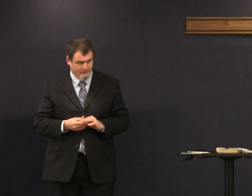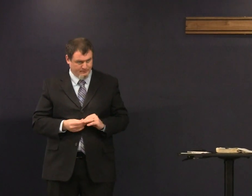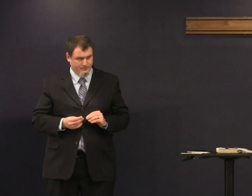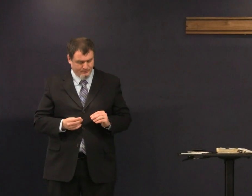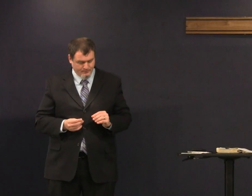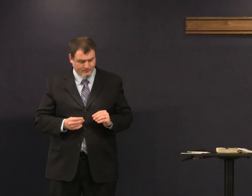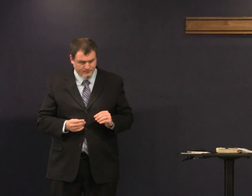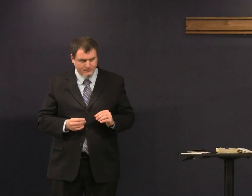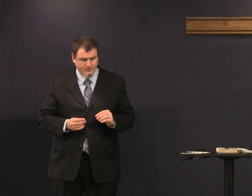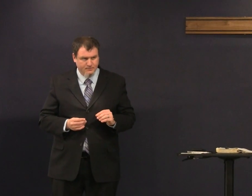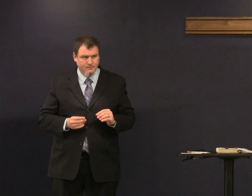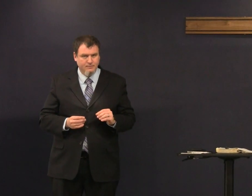story